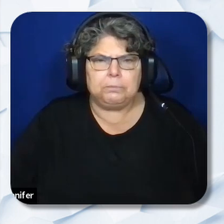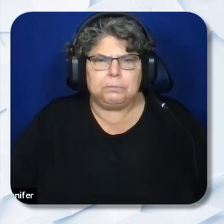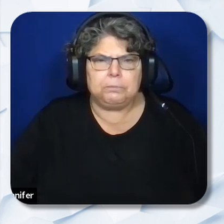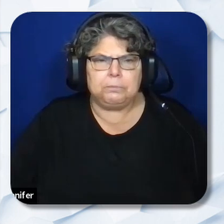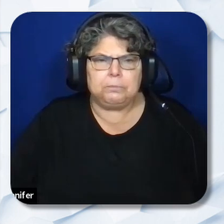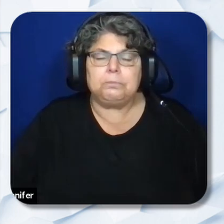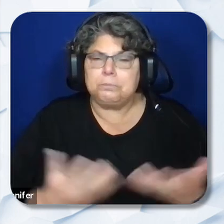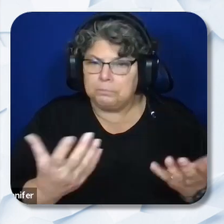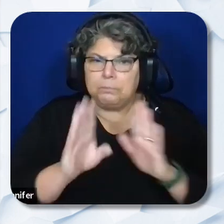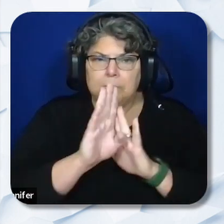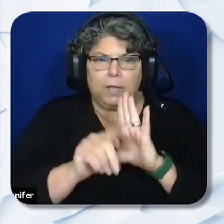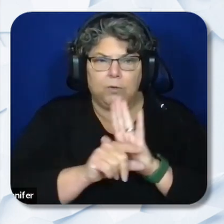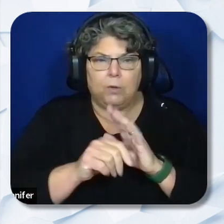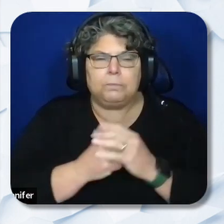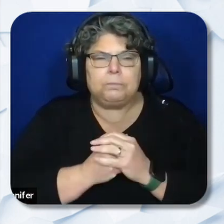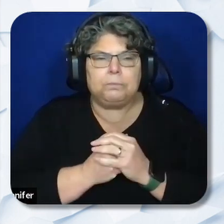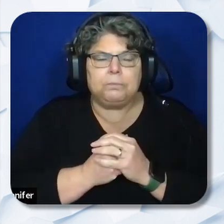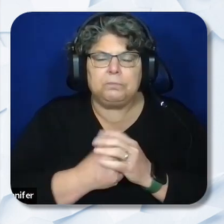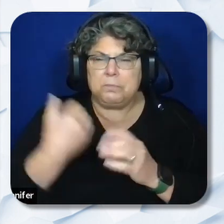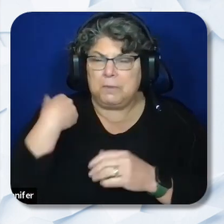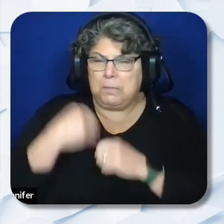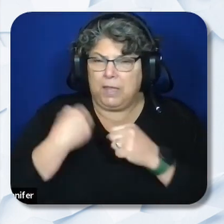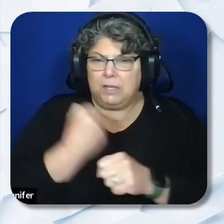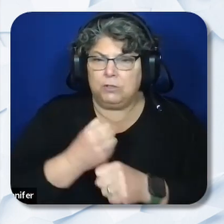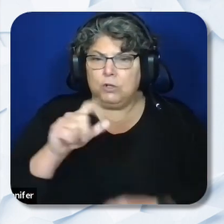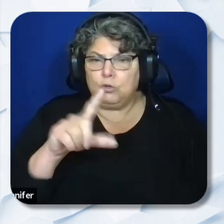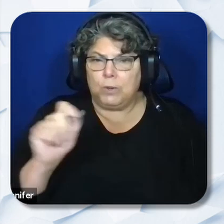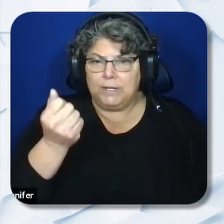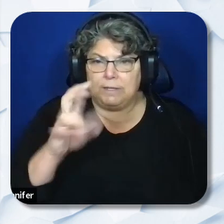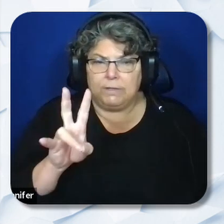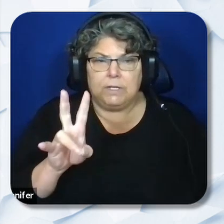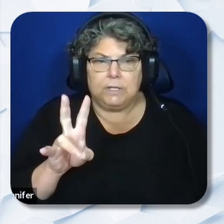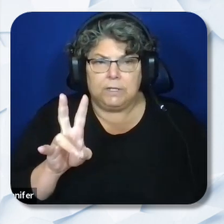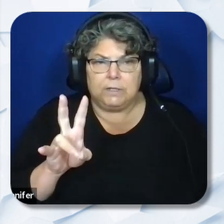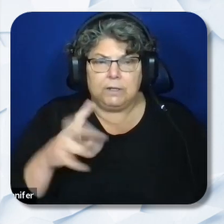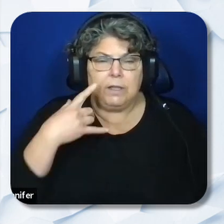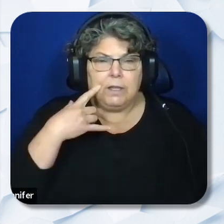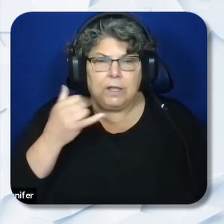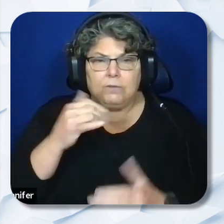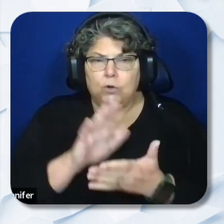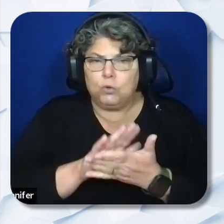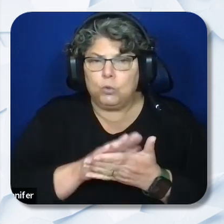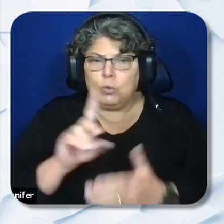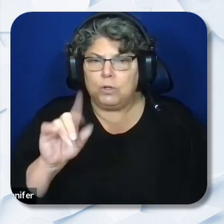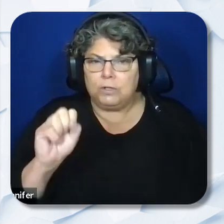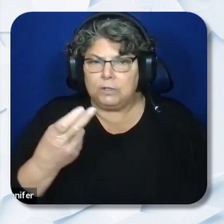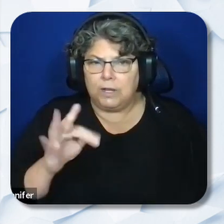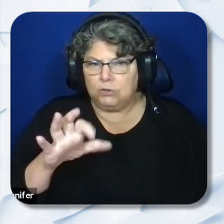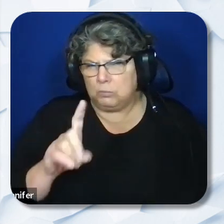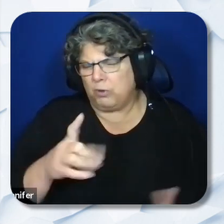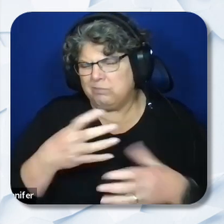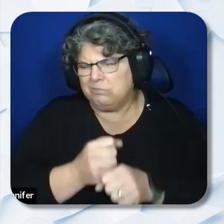Background In 2017 the California School dashboard “dashboard” was launched to help